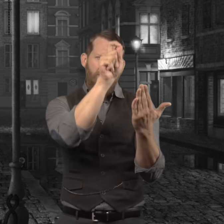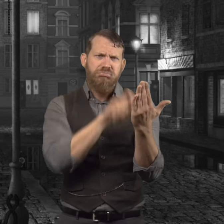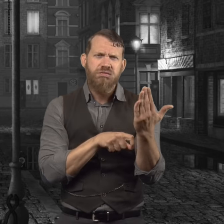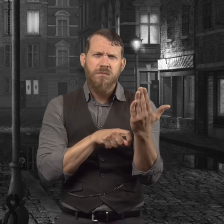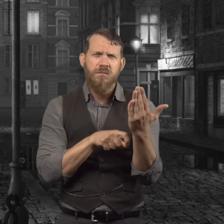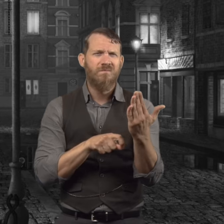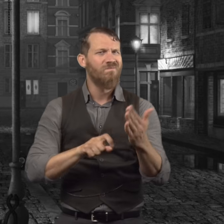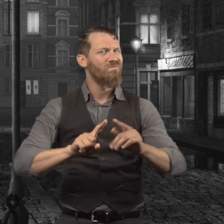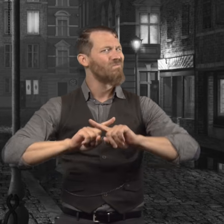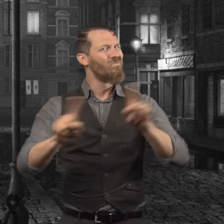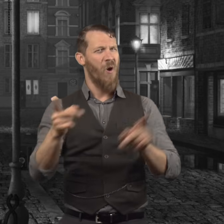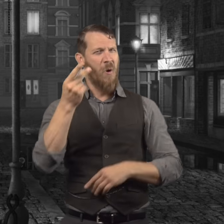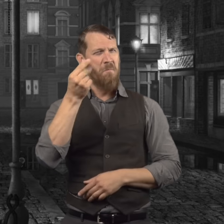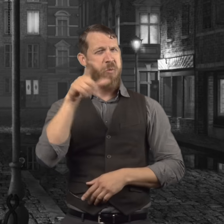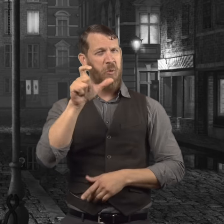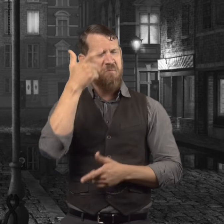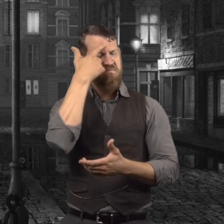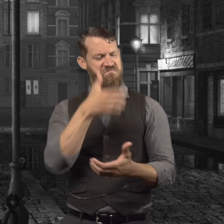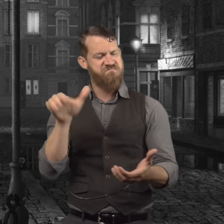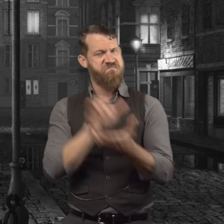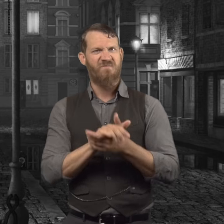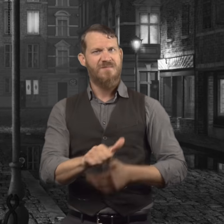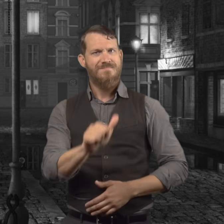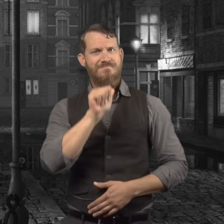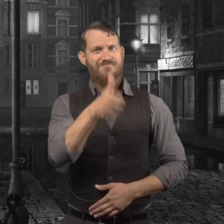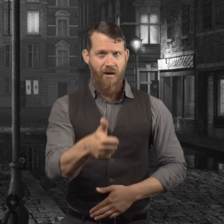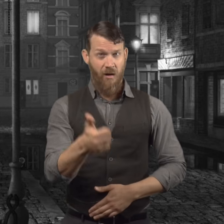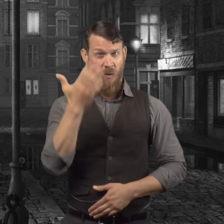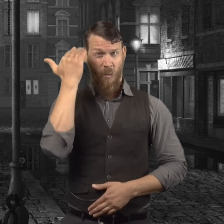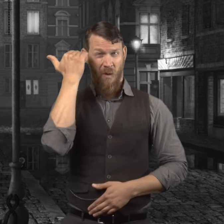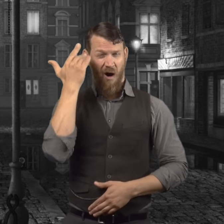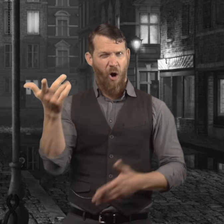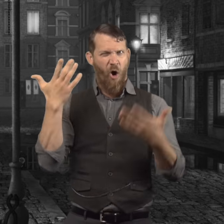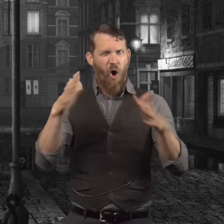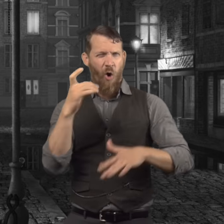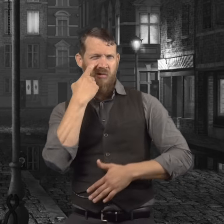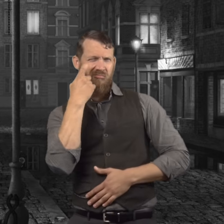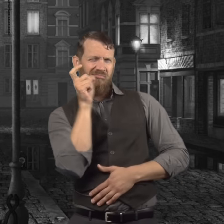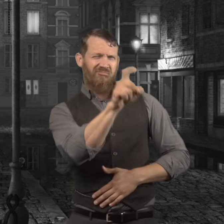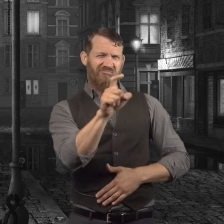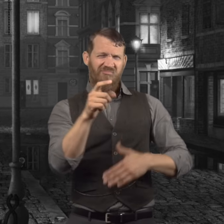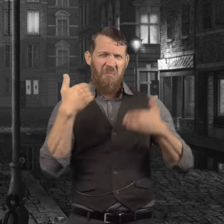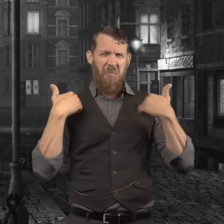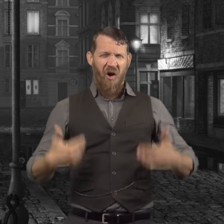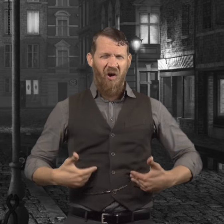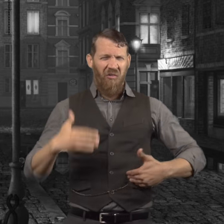It seemed as though the paper was written by Doctor Jekyll, but Mr. Poole wasn't convinced.